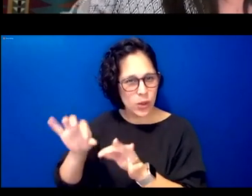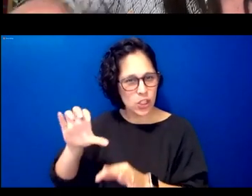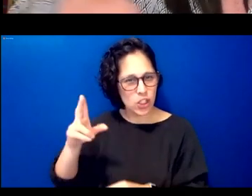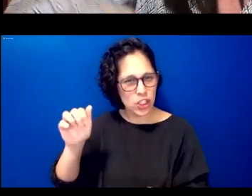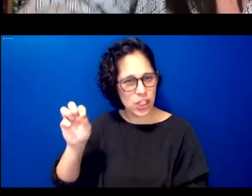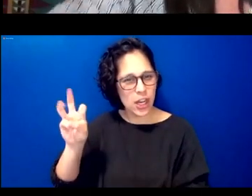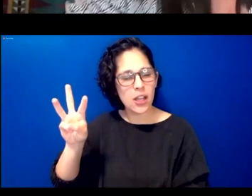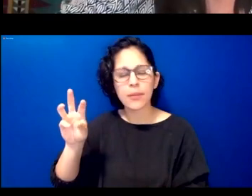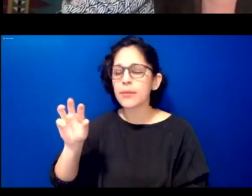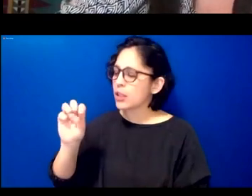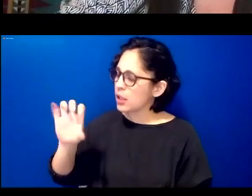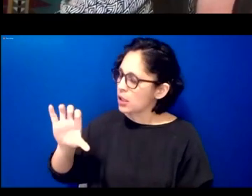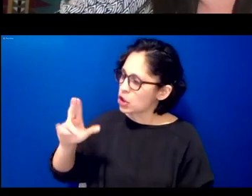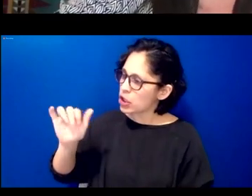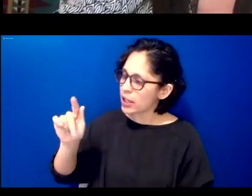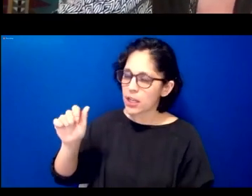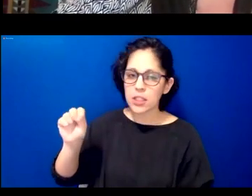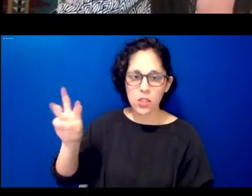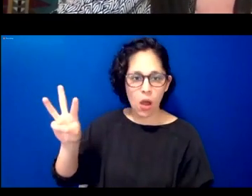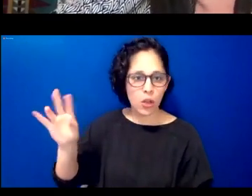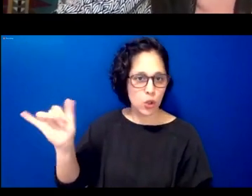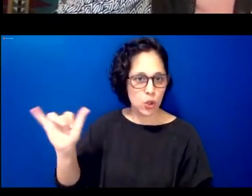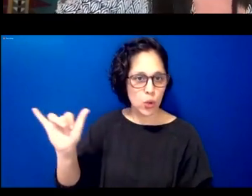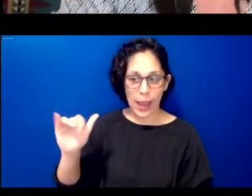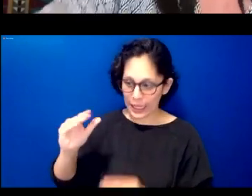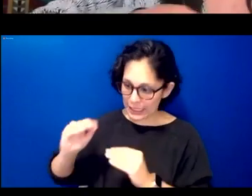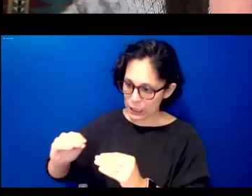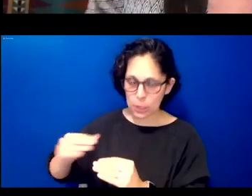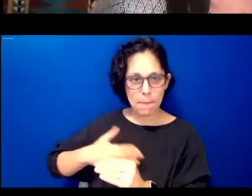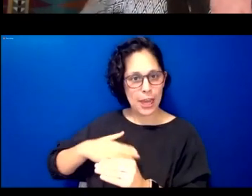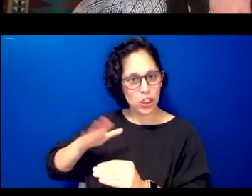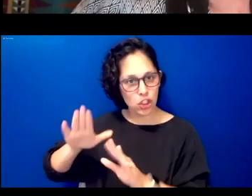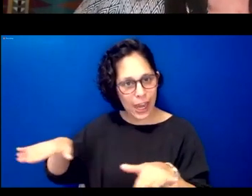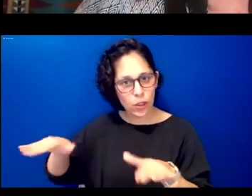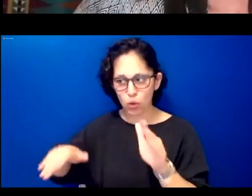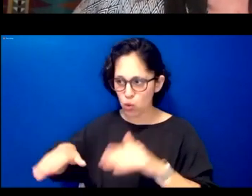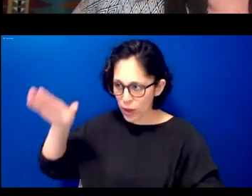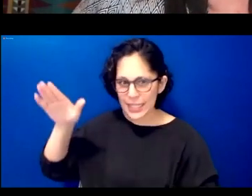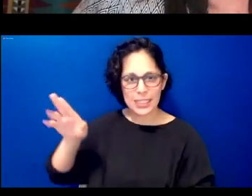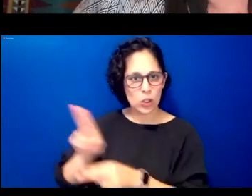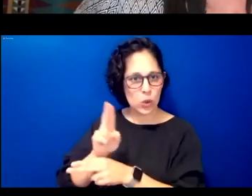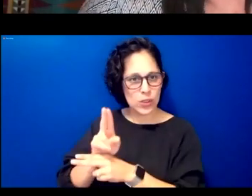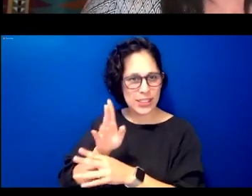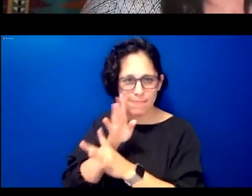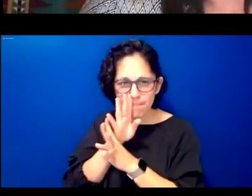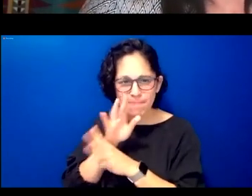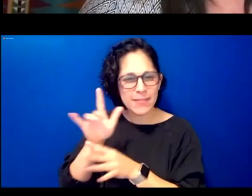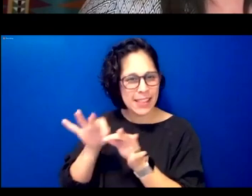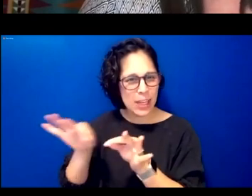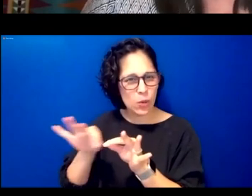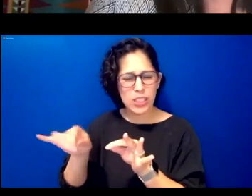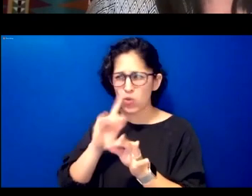um you know and it's really special for her to have access to speakers who you know have